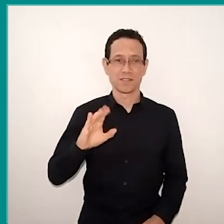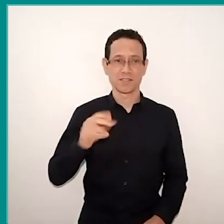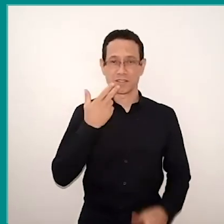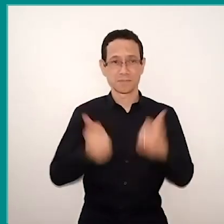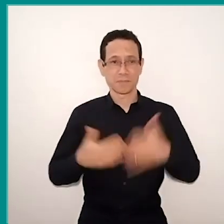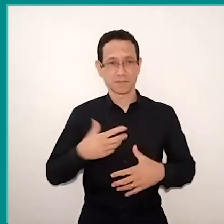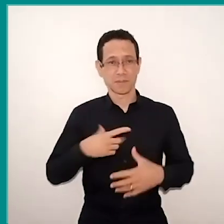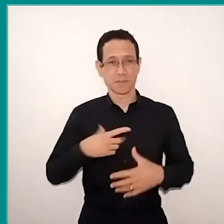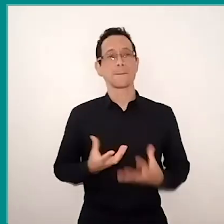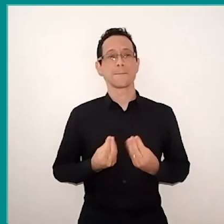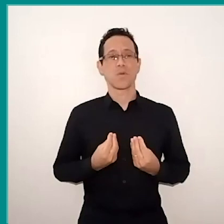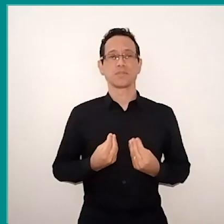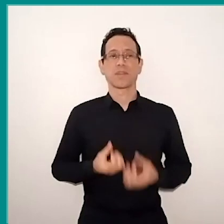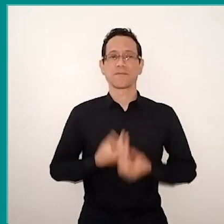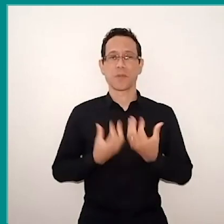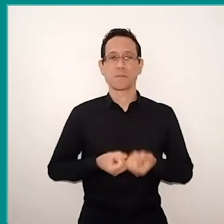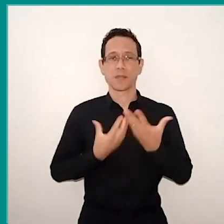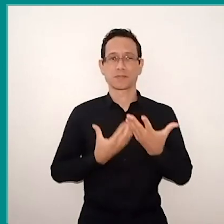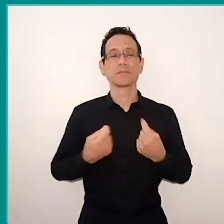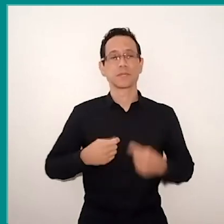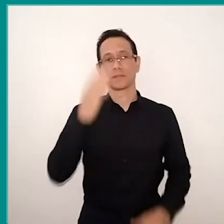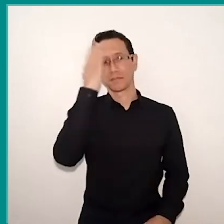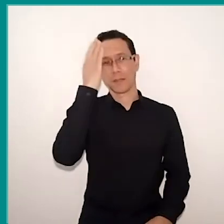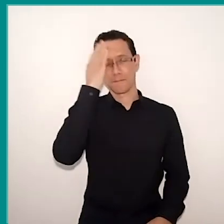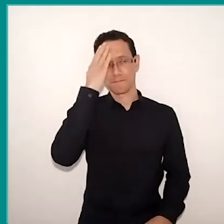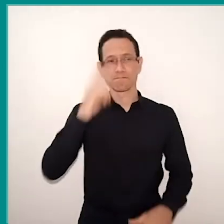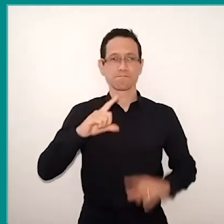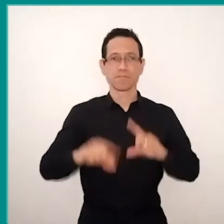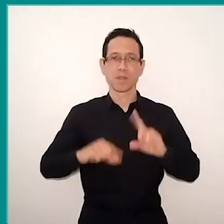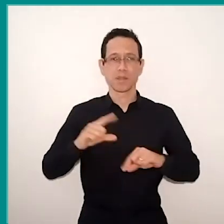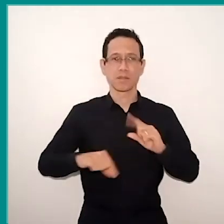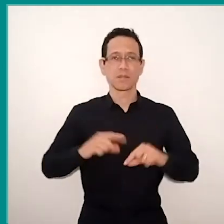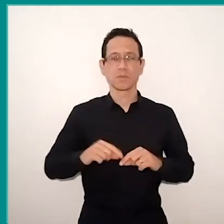we need to know how to select, beware of fake news,